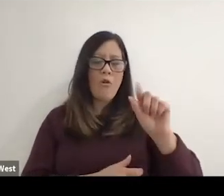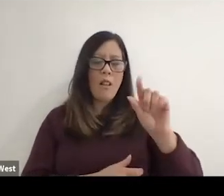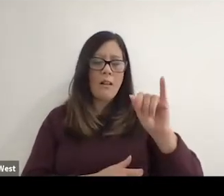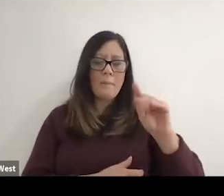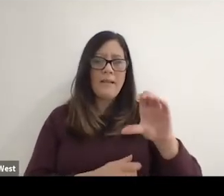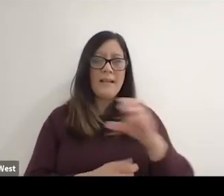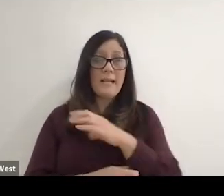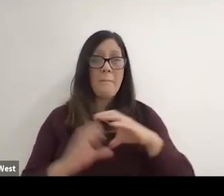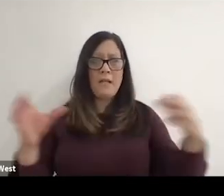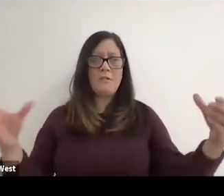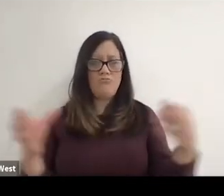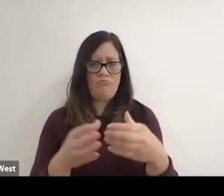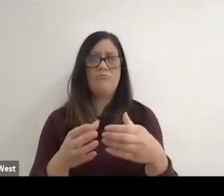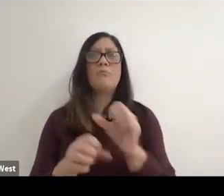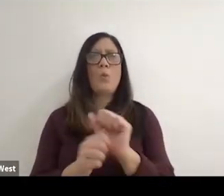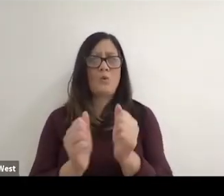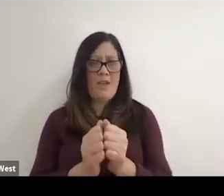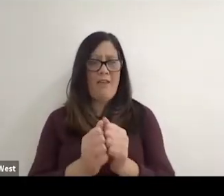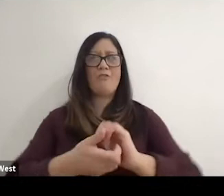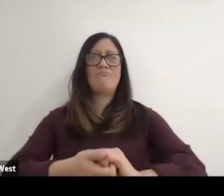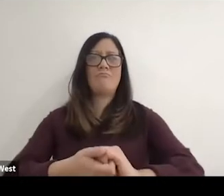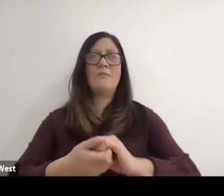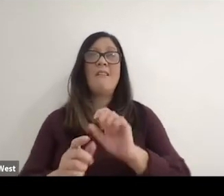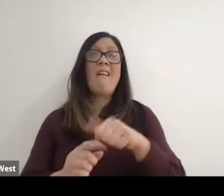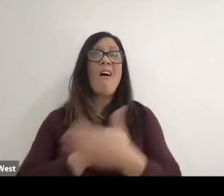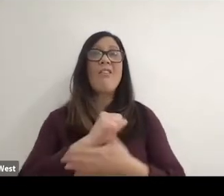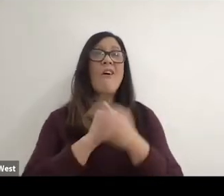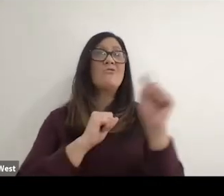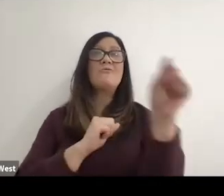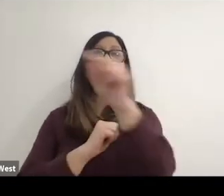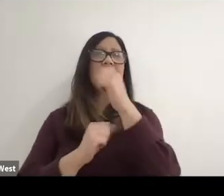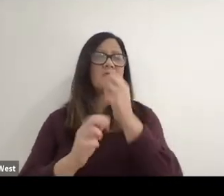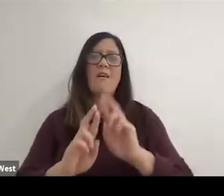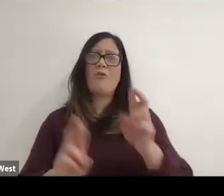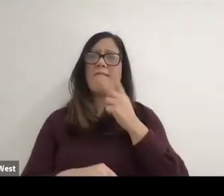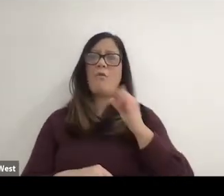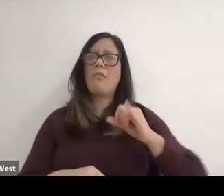to come together and work together. But in others they're not ready for that yet,